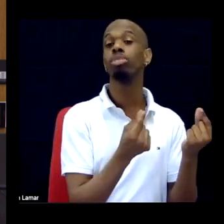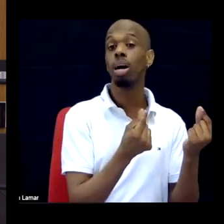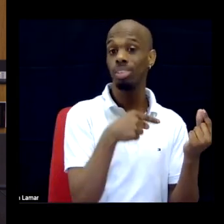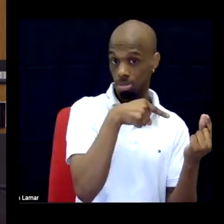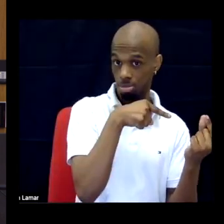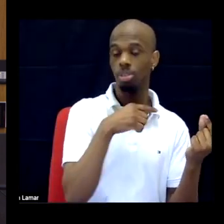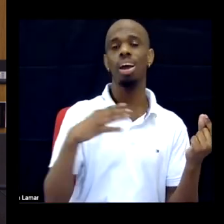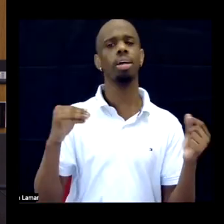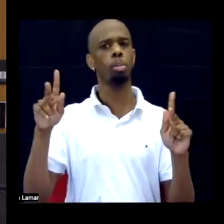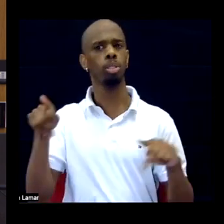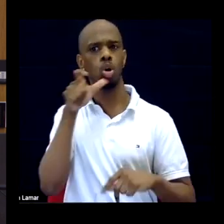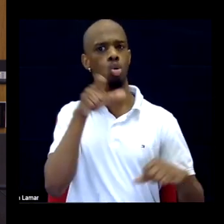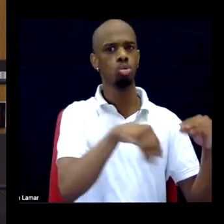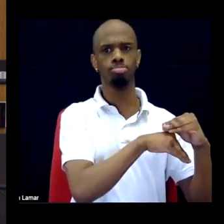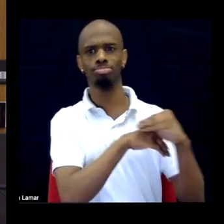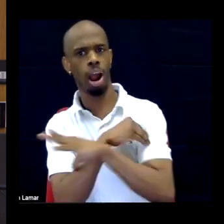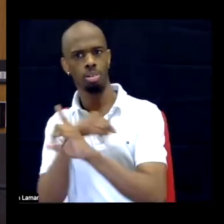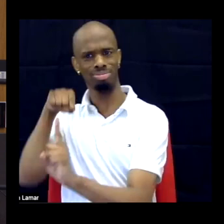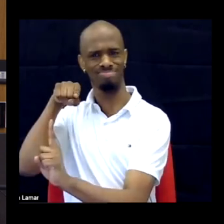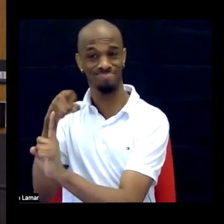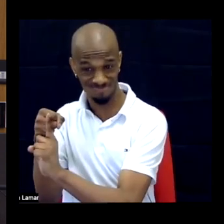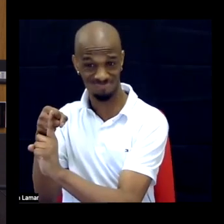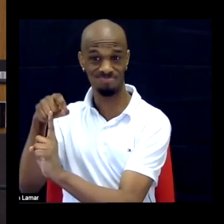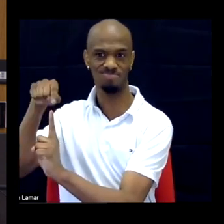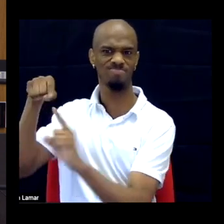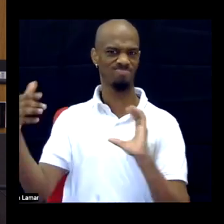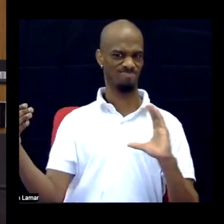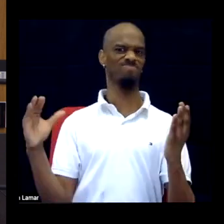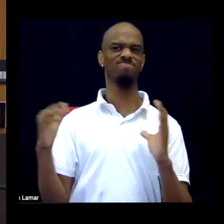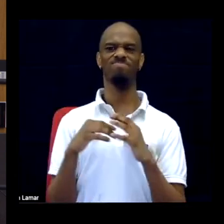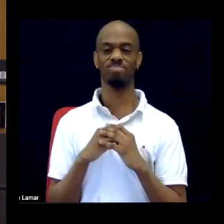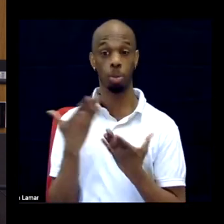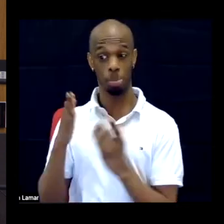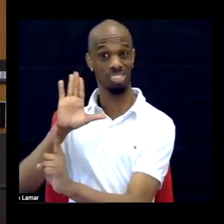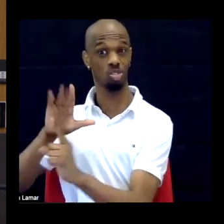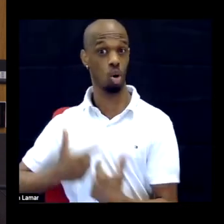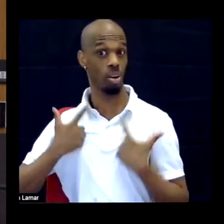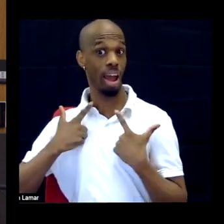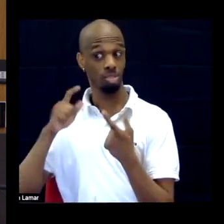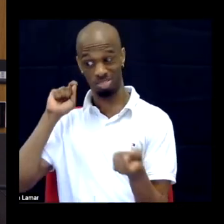who has been on the receiving end of that harmful conduct whose life may be irrevocableably changed.